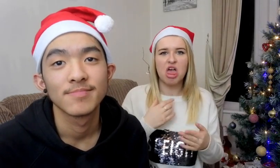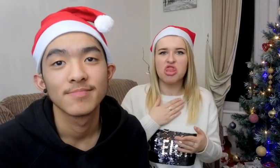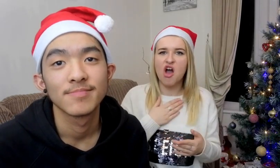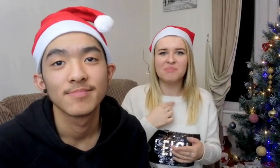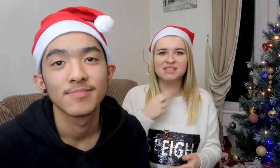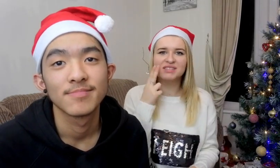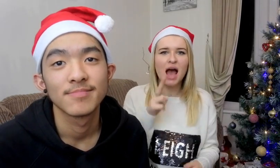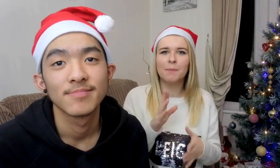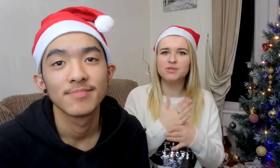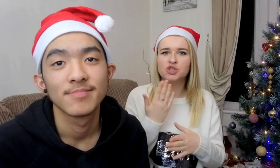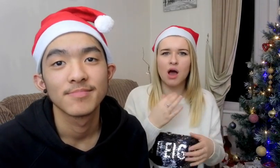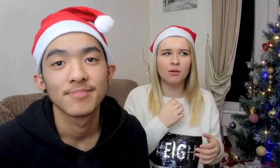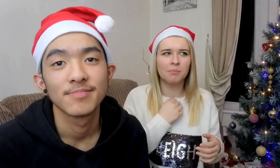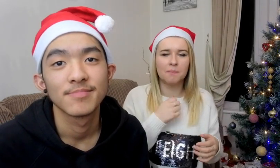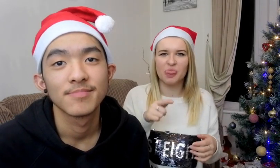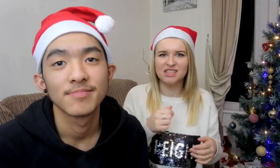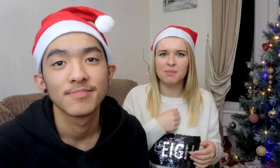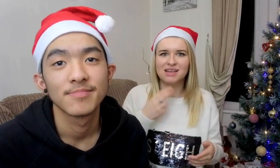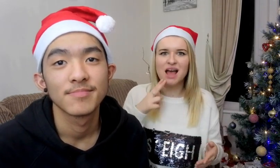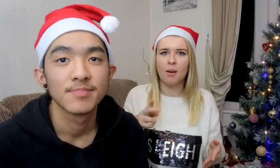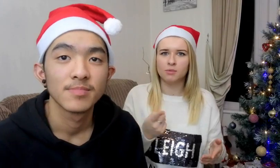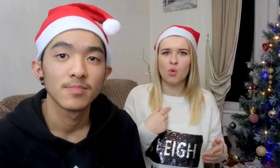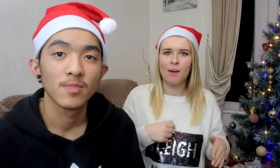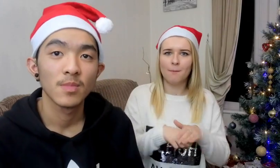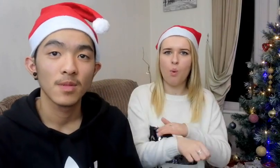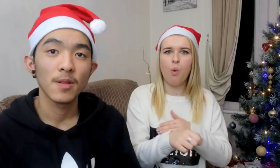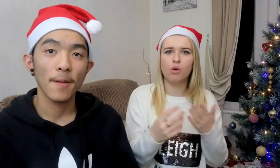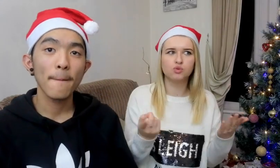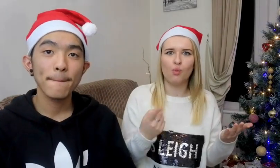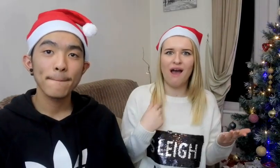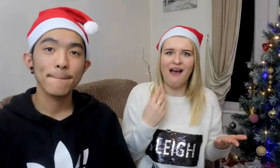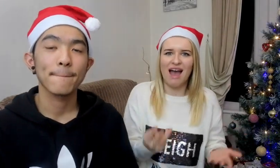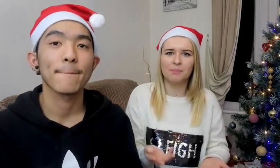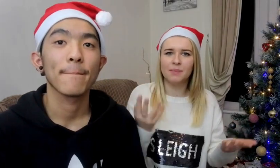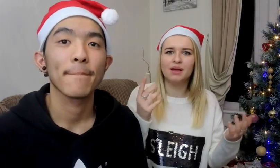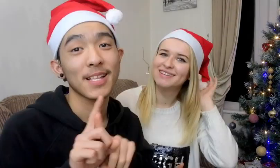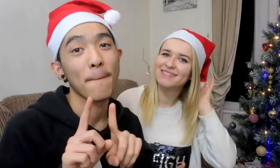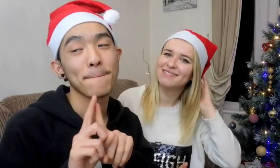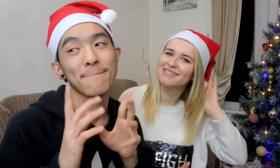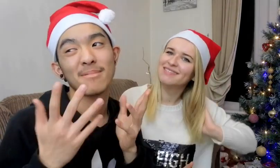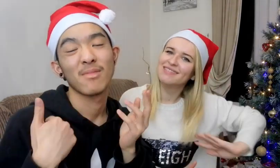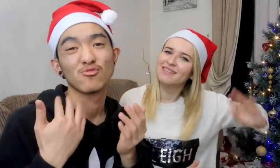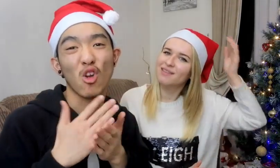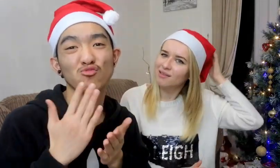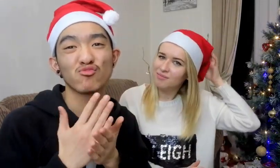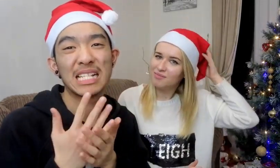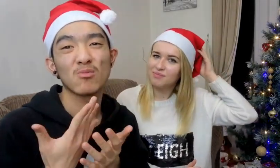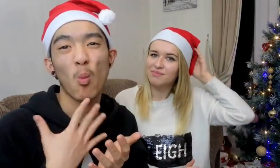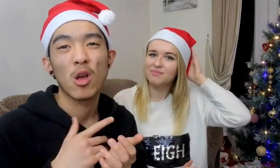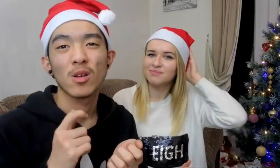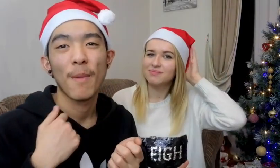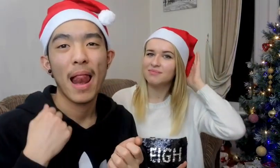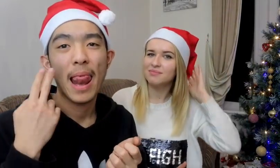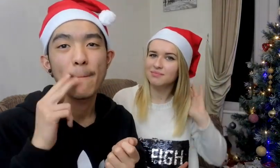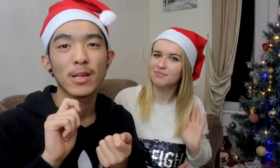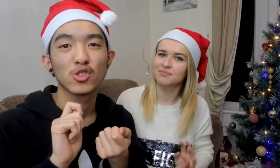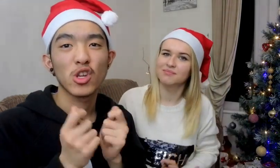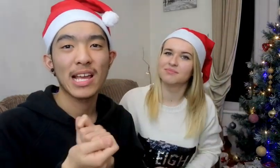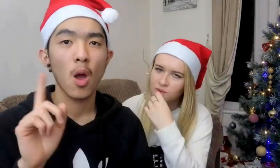I like my name because, this is who I am Same, I don't really want to change my name